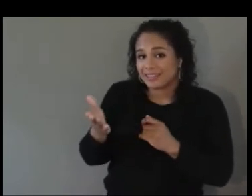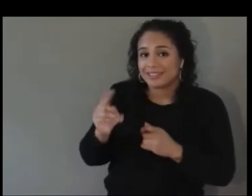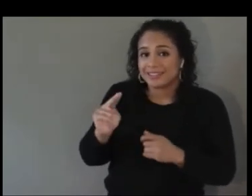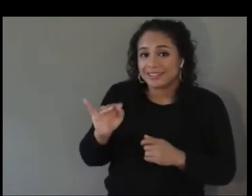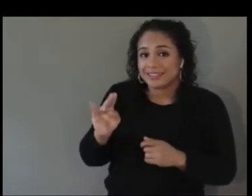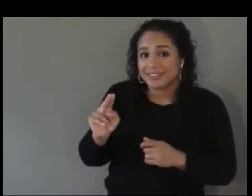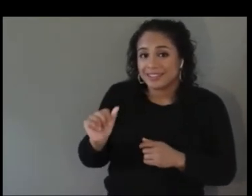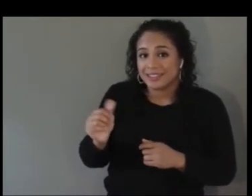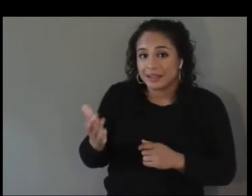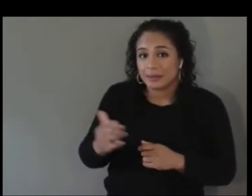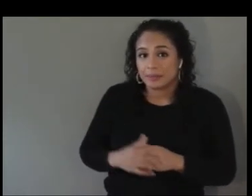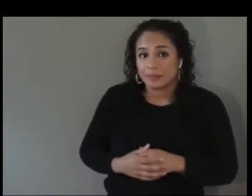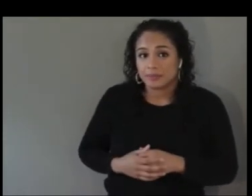You're on mute.